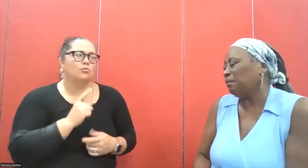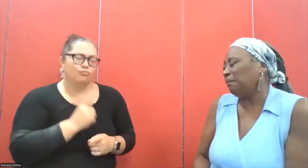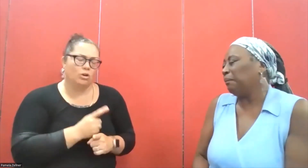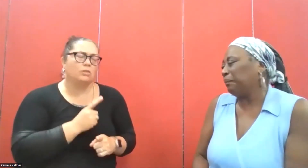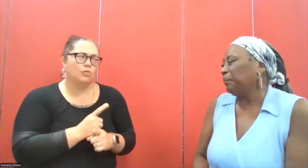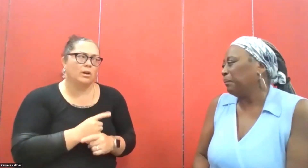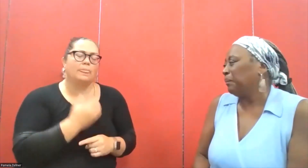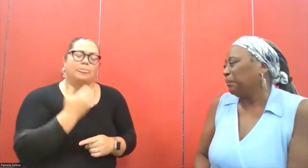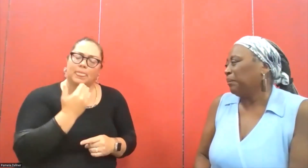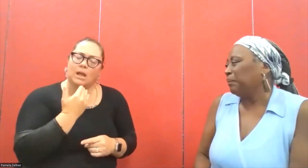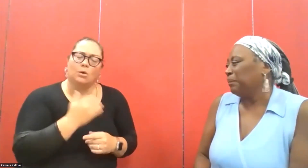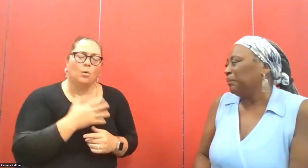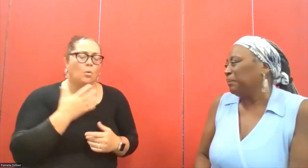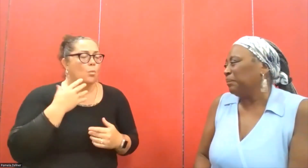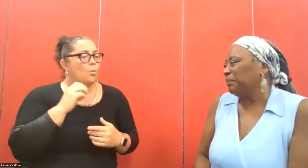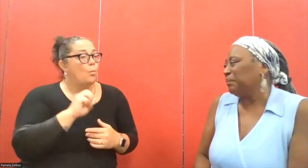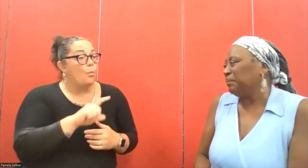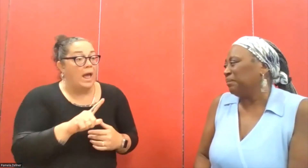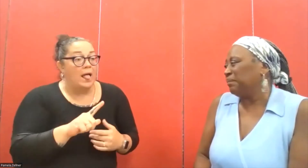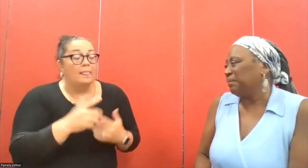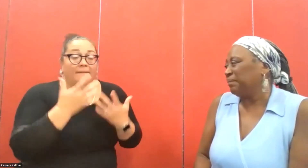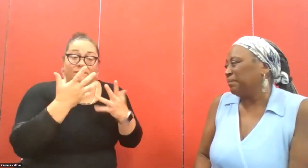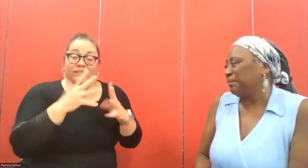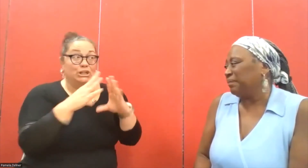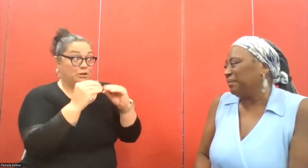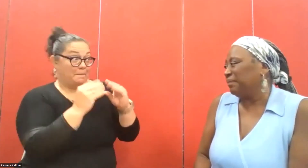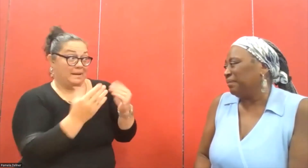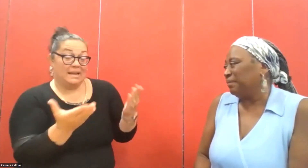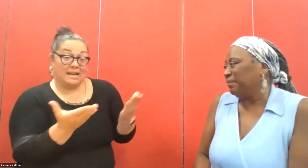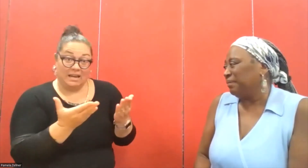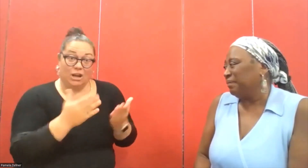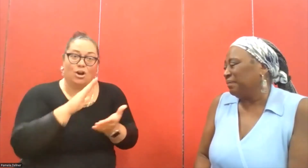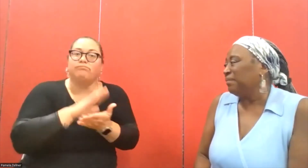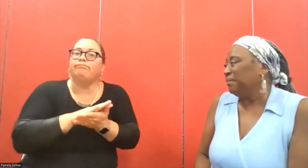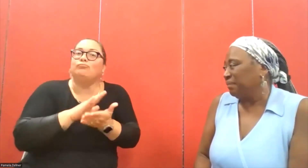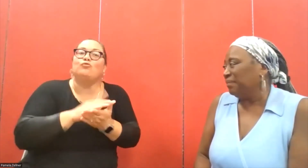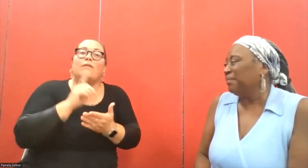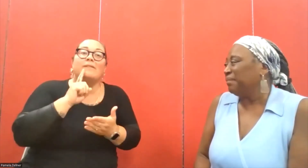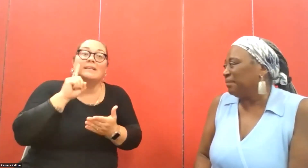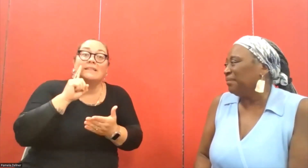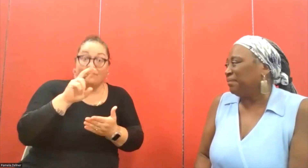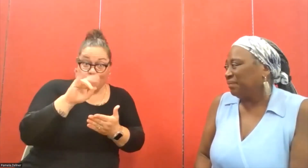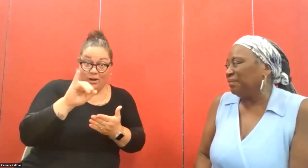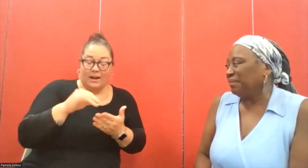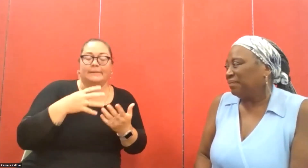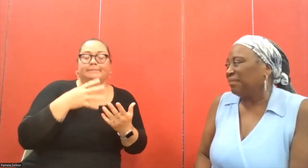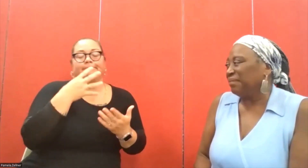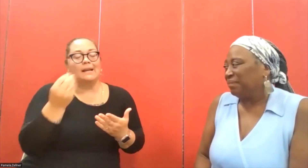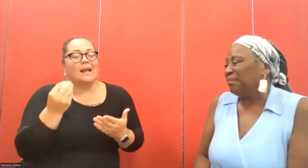I do believe that. Yes, me too. Thank you. So we are finished at the meeting here with the school